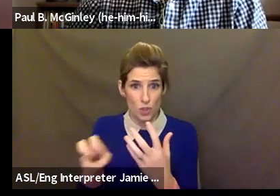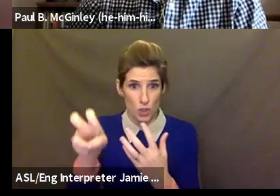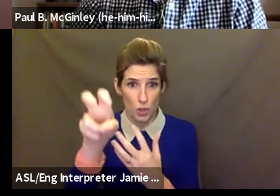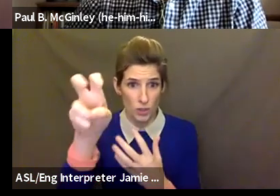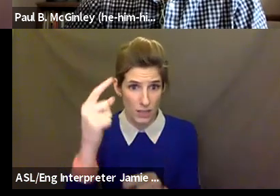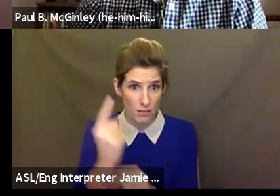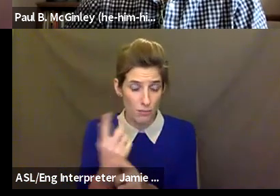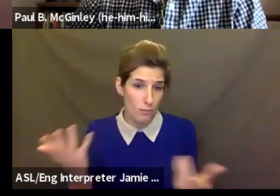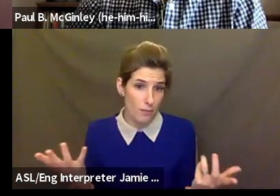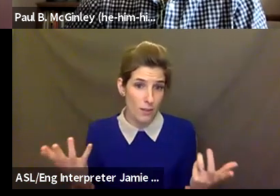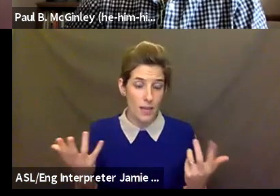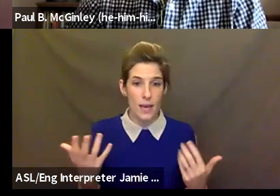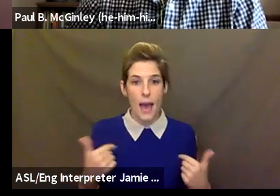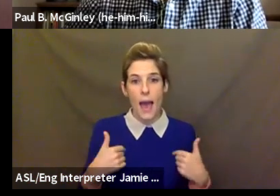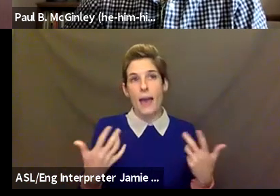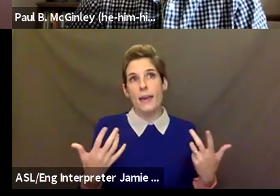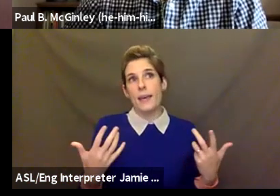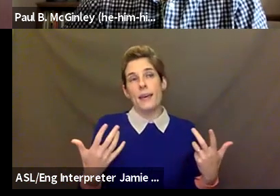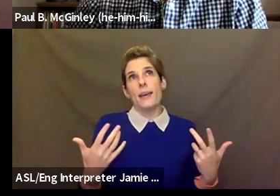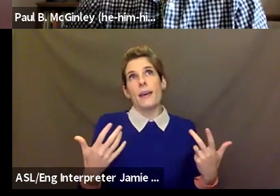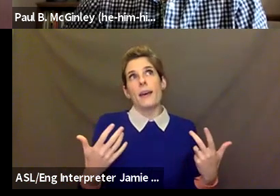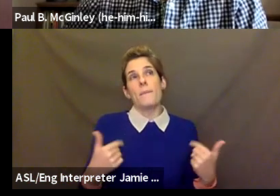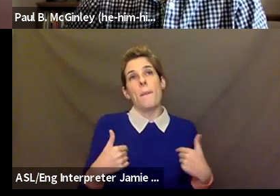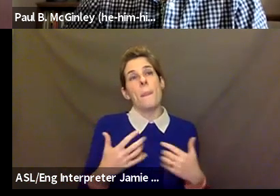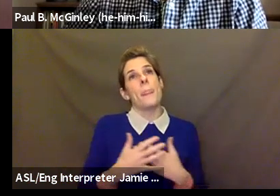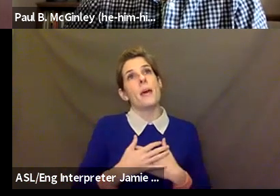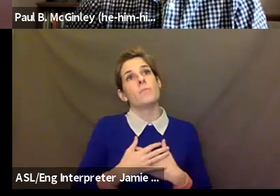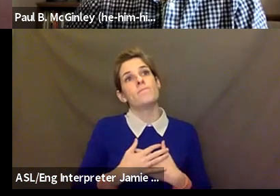know that, you know, I have a sense of, like, things aren't